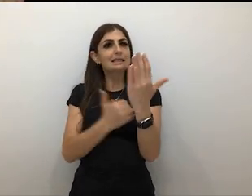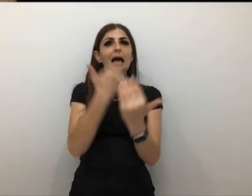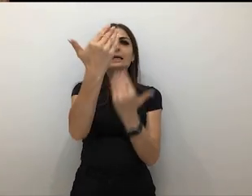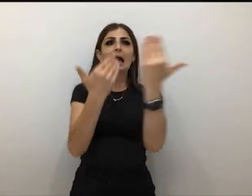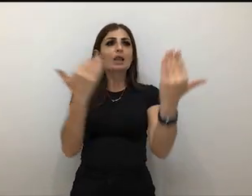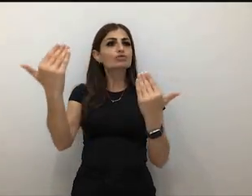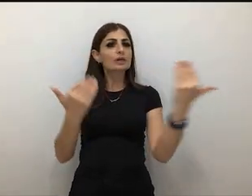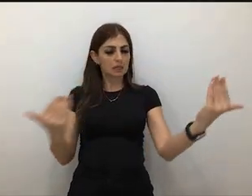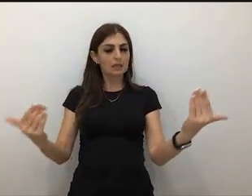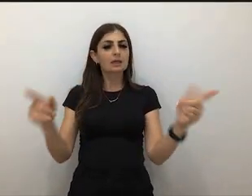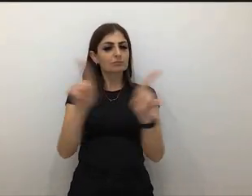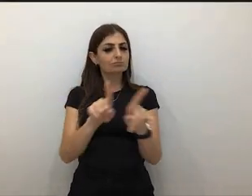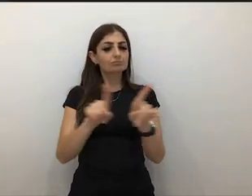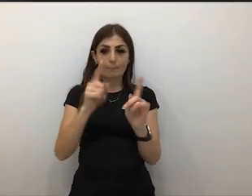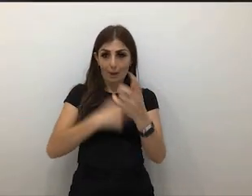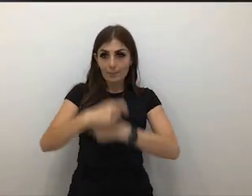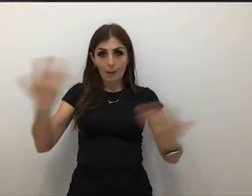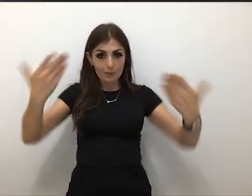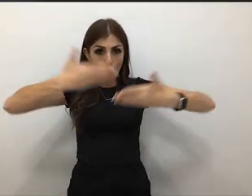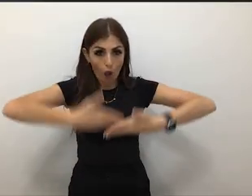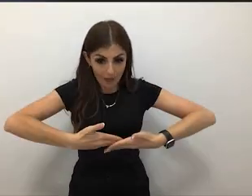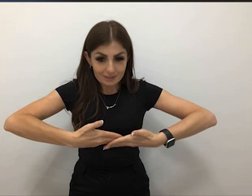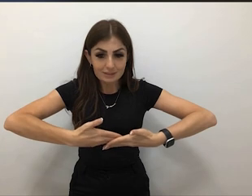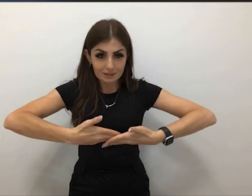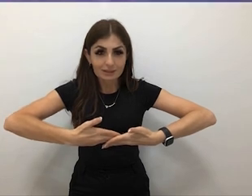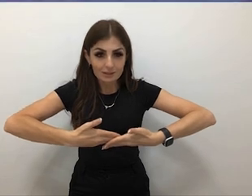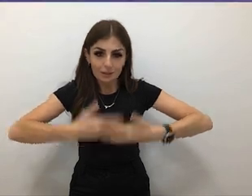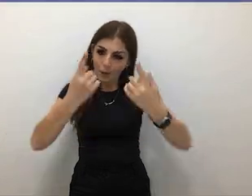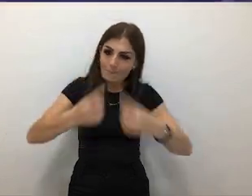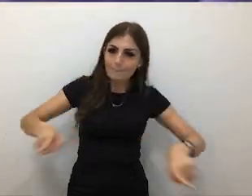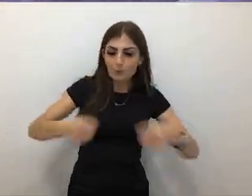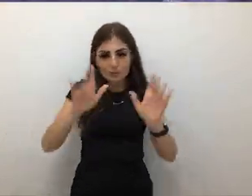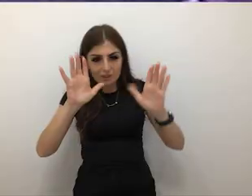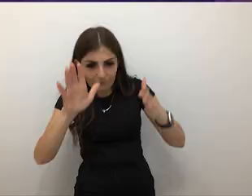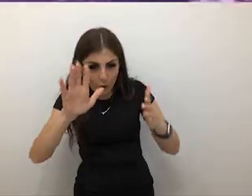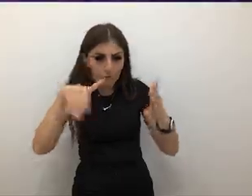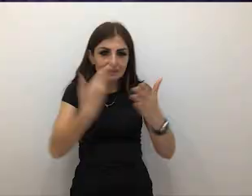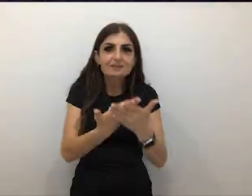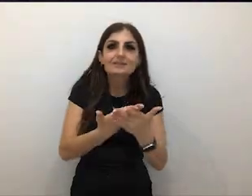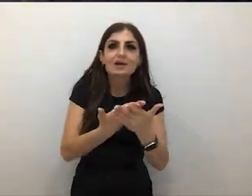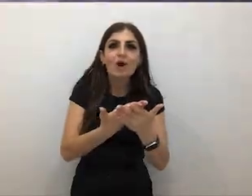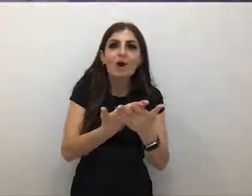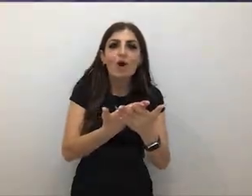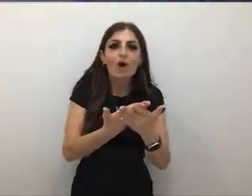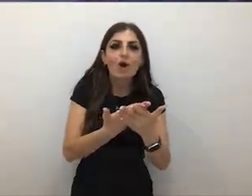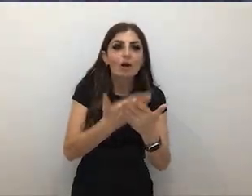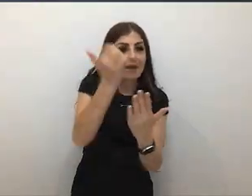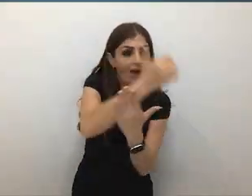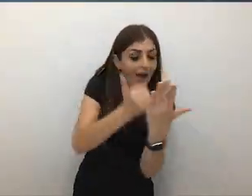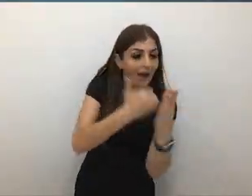By night, it transforms into a music focused space where the artworks are interacting with the music.